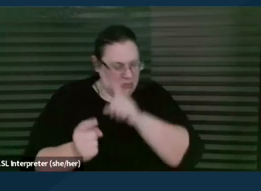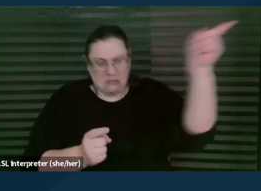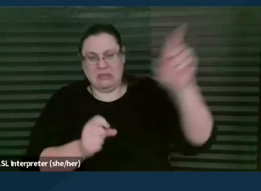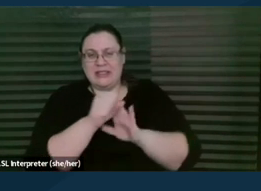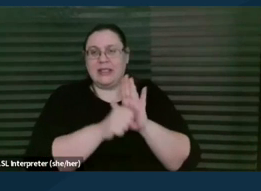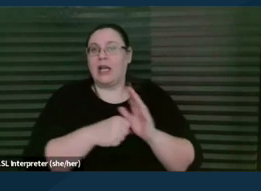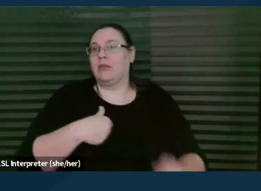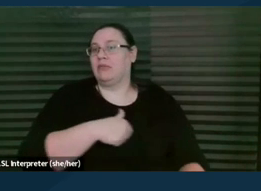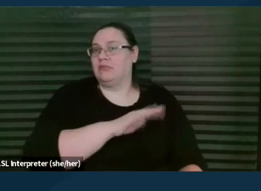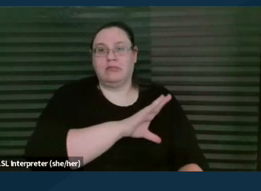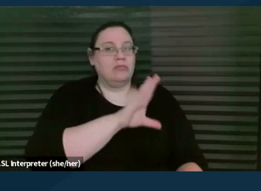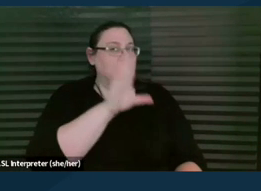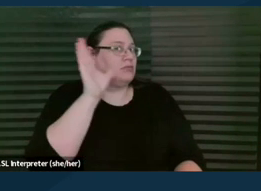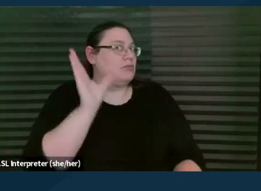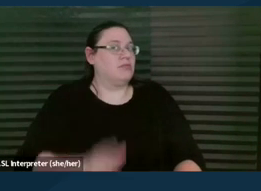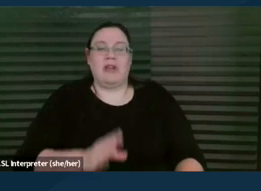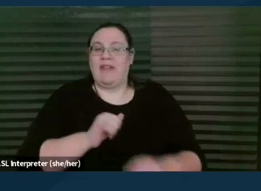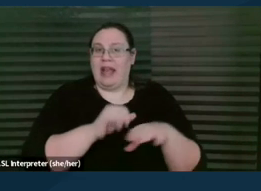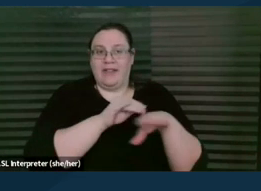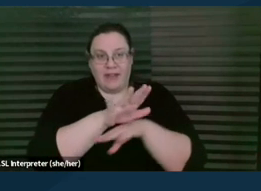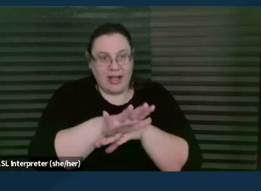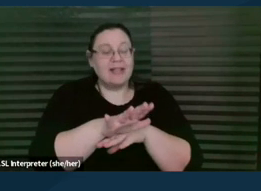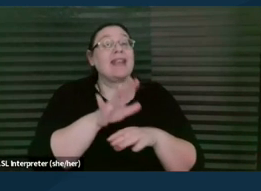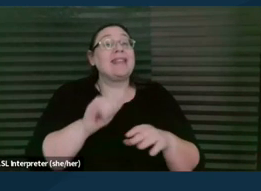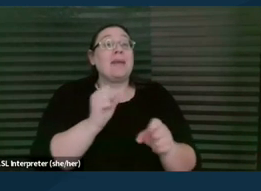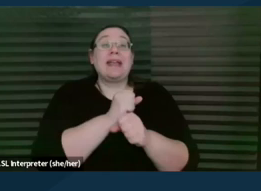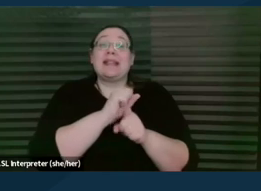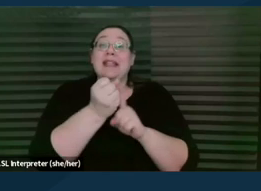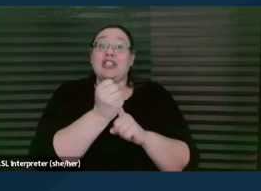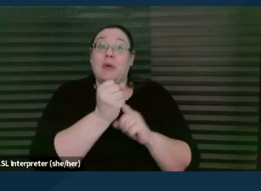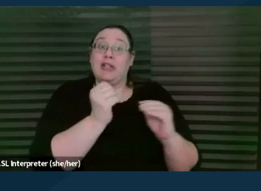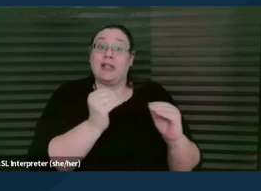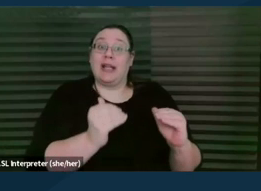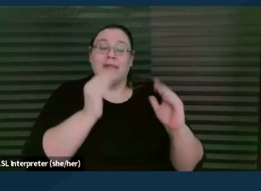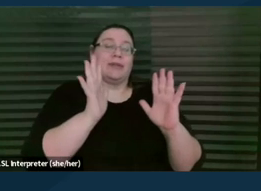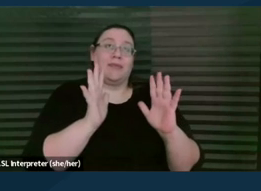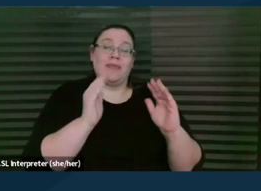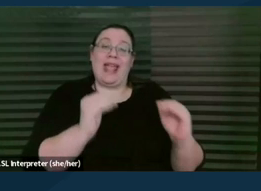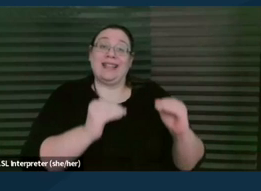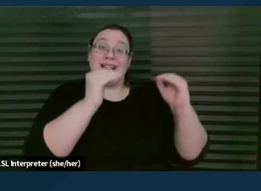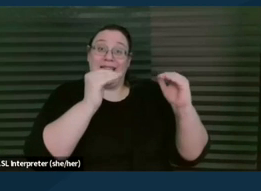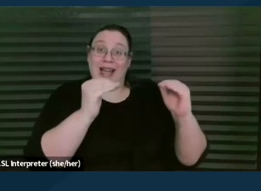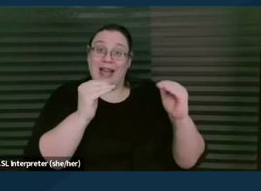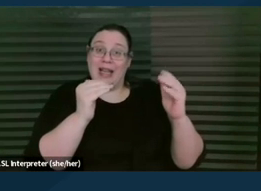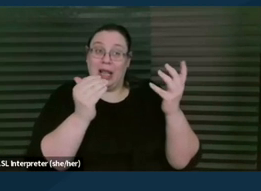because that would be basically escalating a situation without advising, sorry, without telling the parent that they have